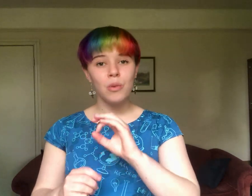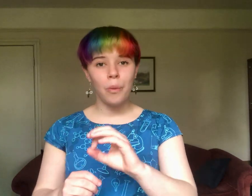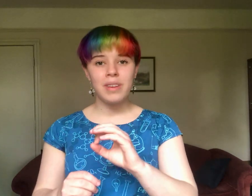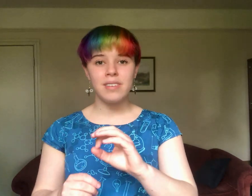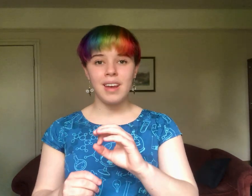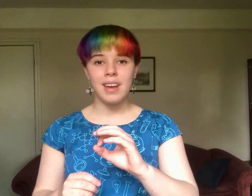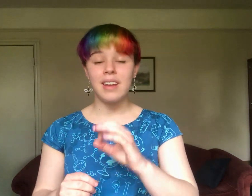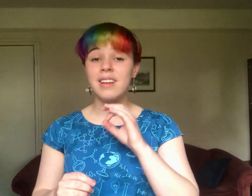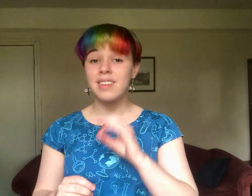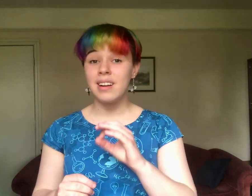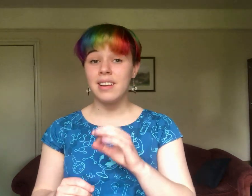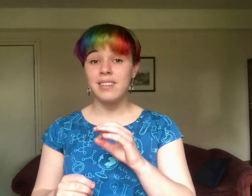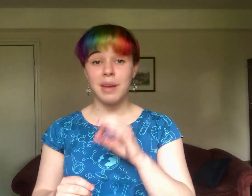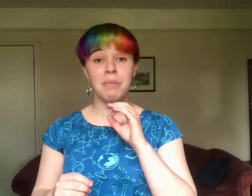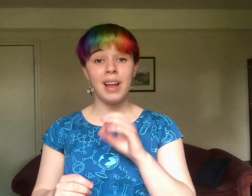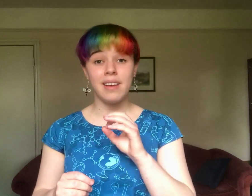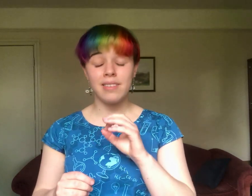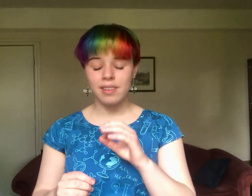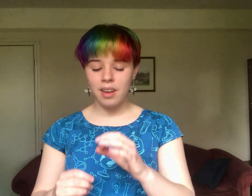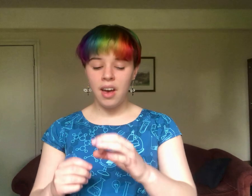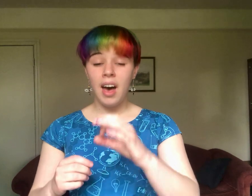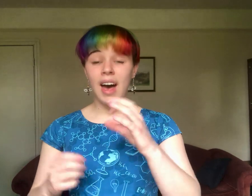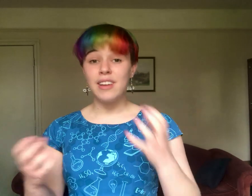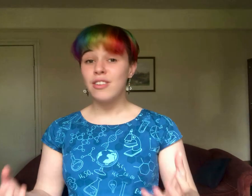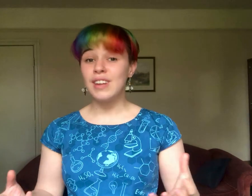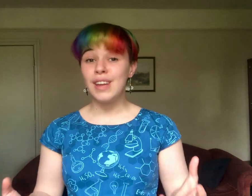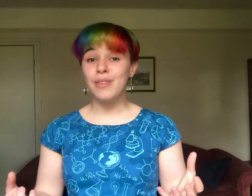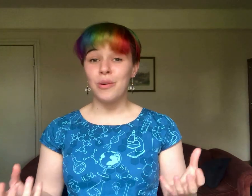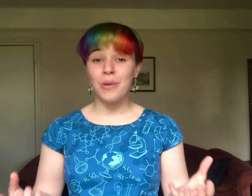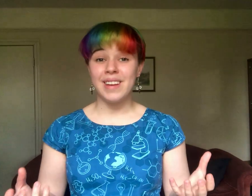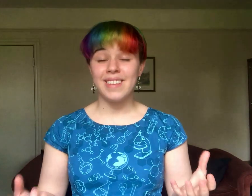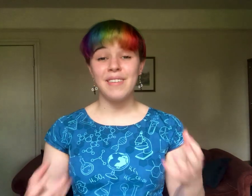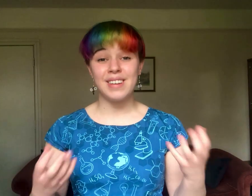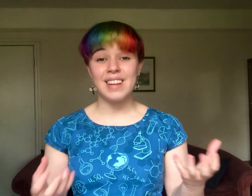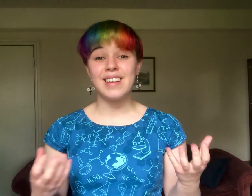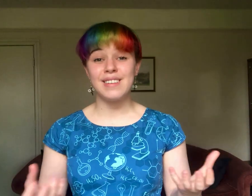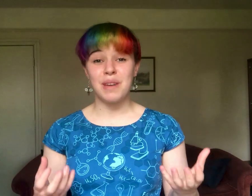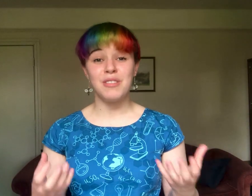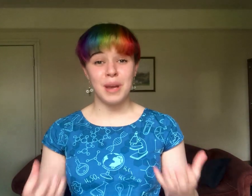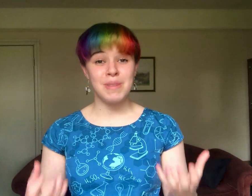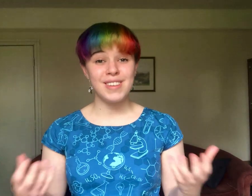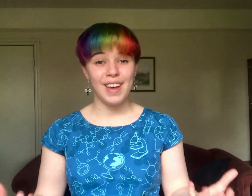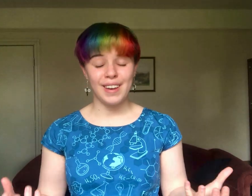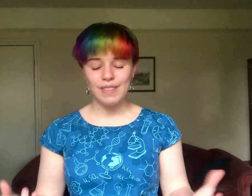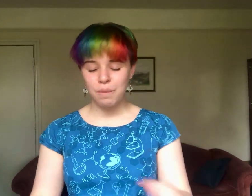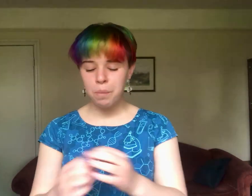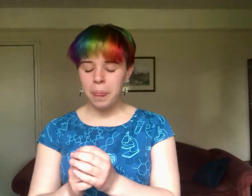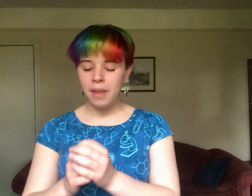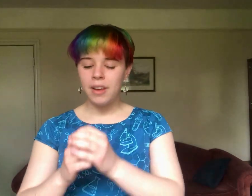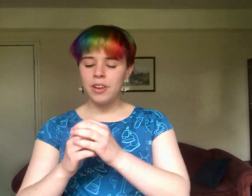always stay in exactly the same place. It doesn't even always have exactly the same shape and size.